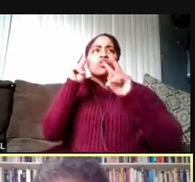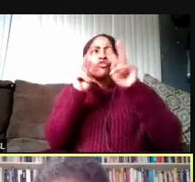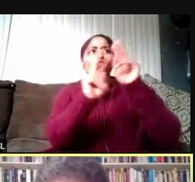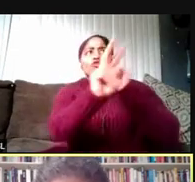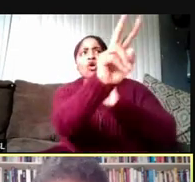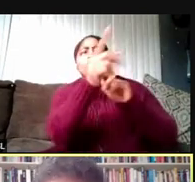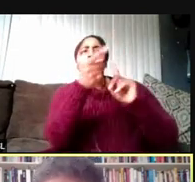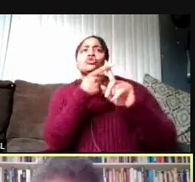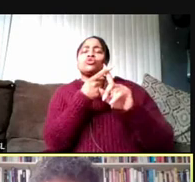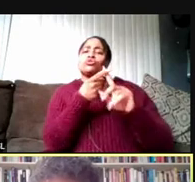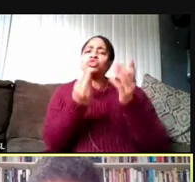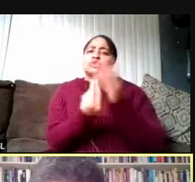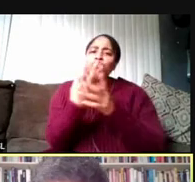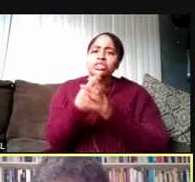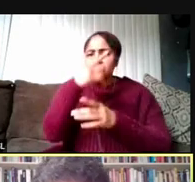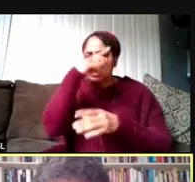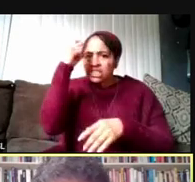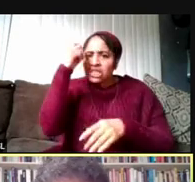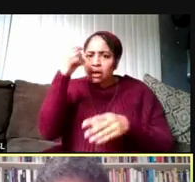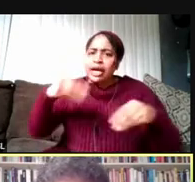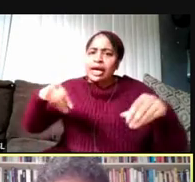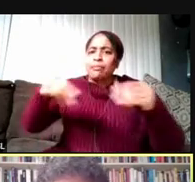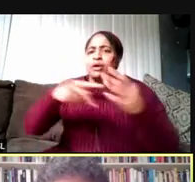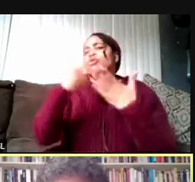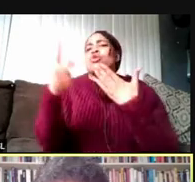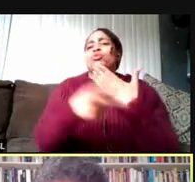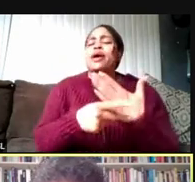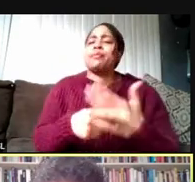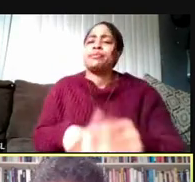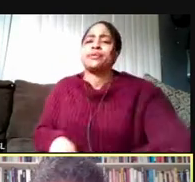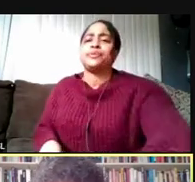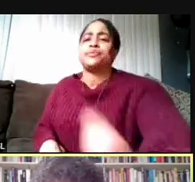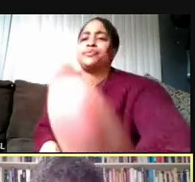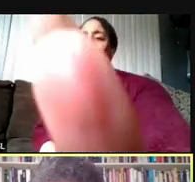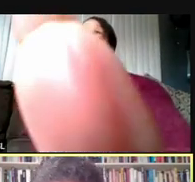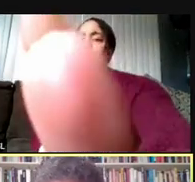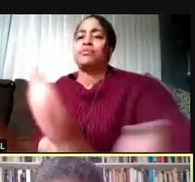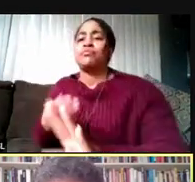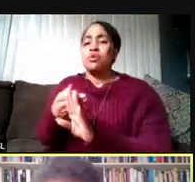and the summer campus programs. Prior to the pandemic, as you know,